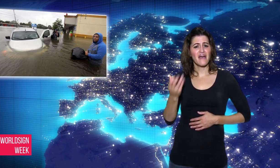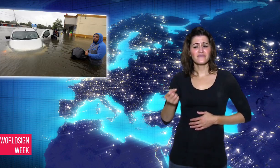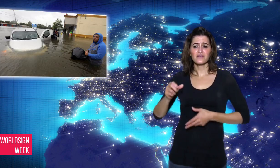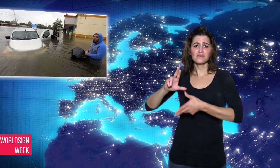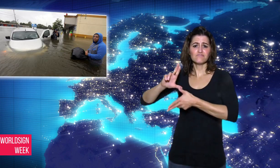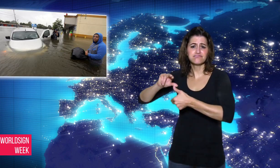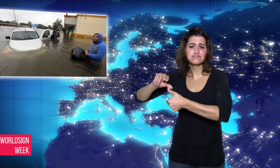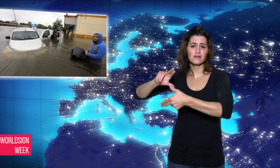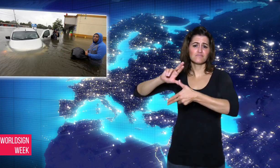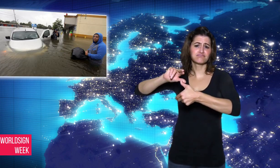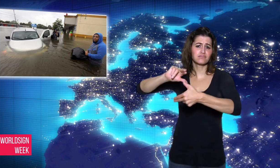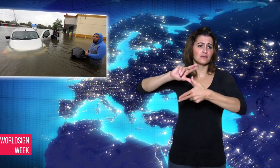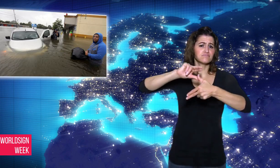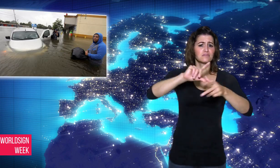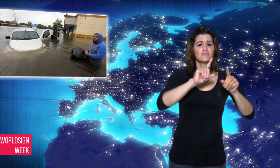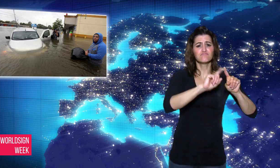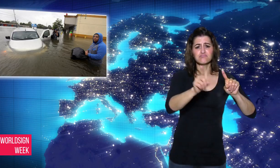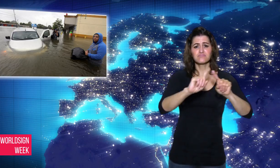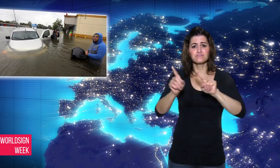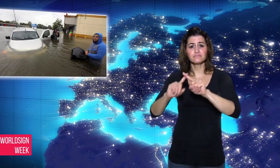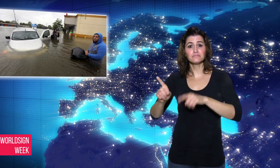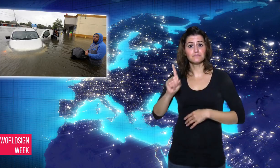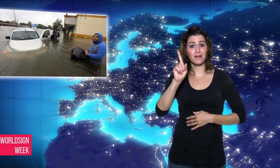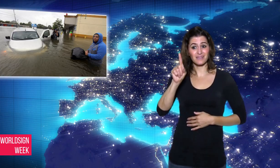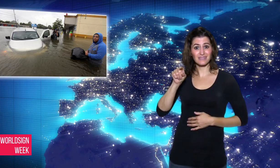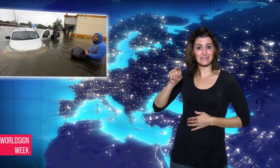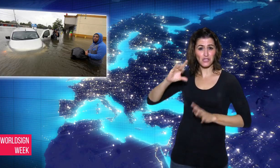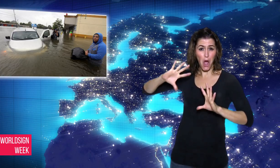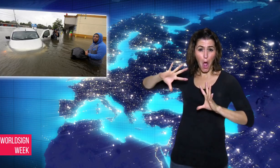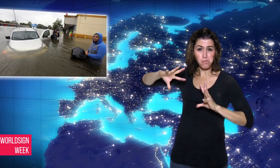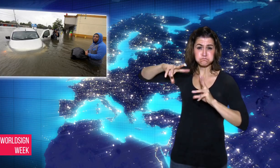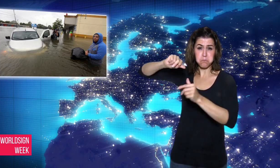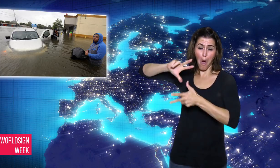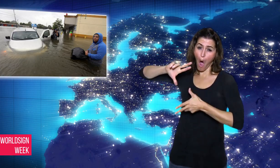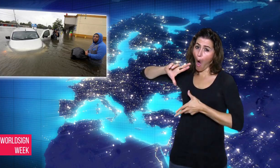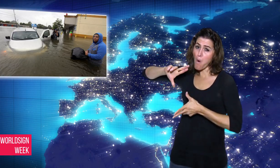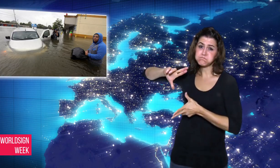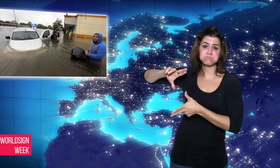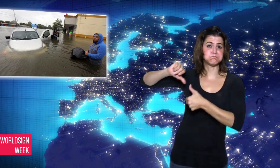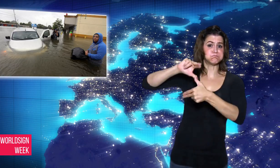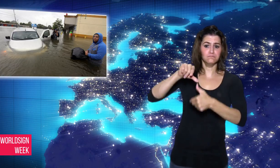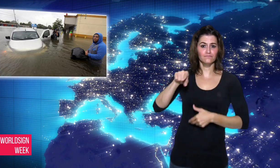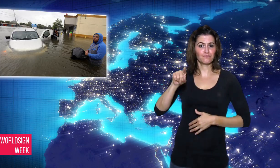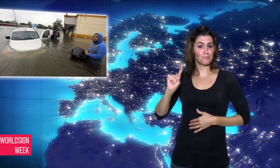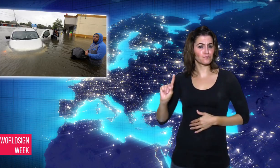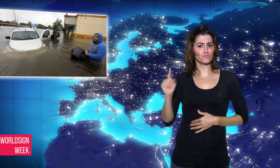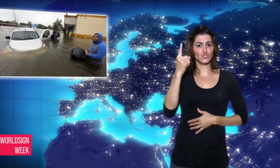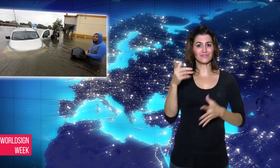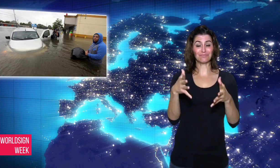It is the first major hurricane to